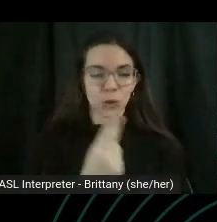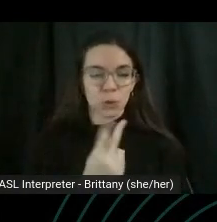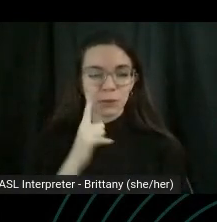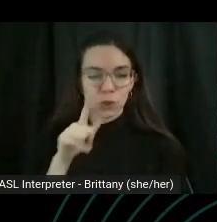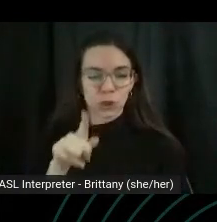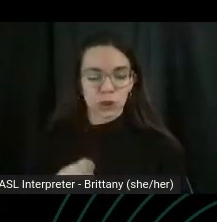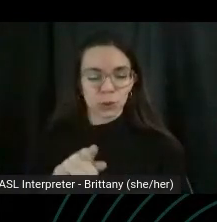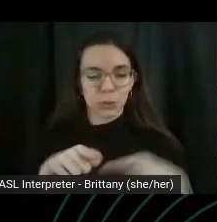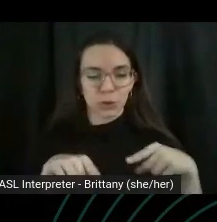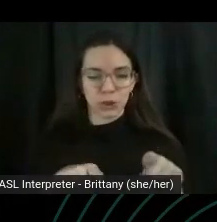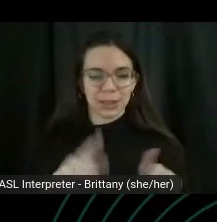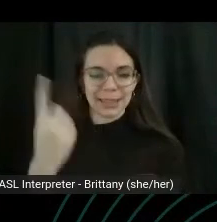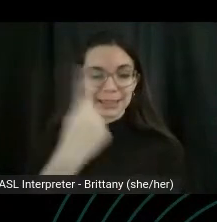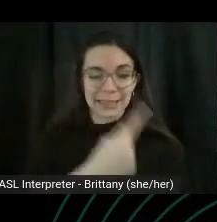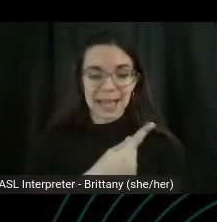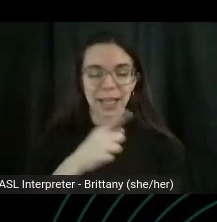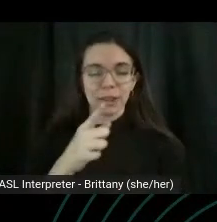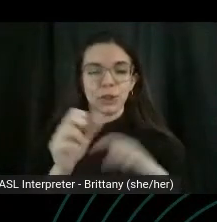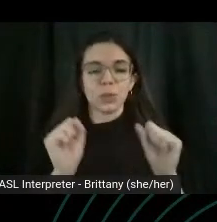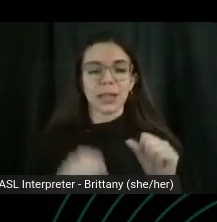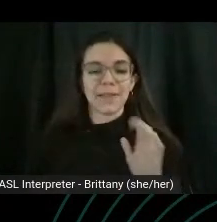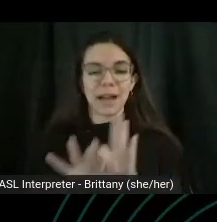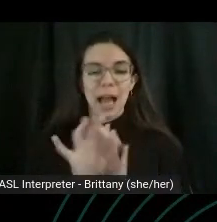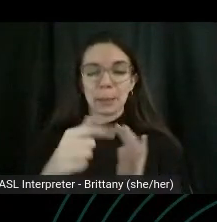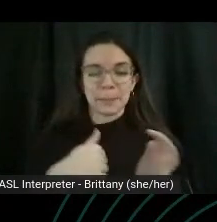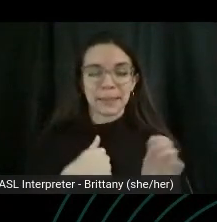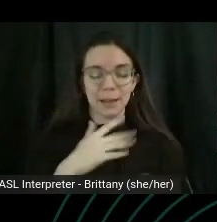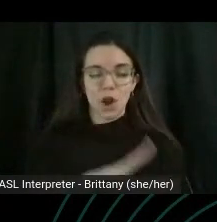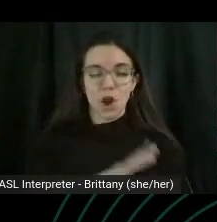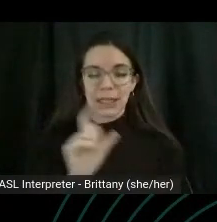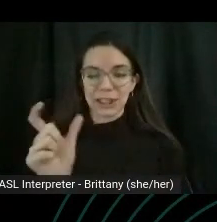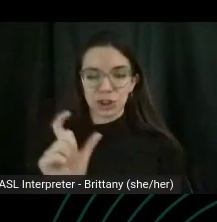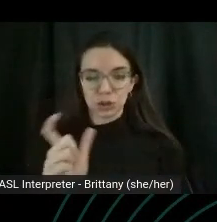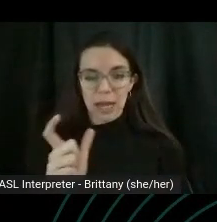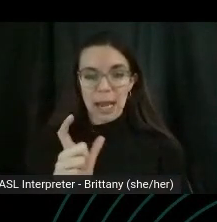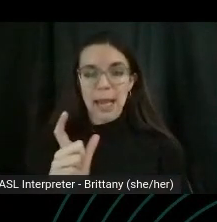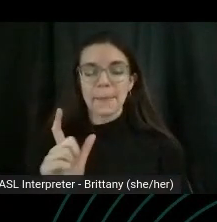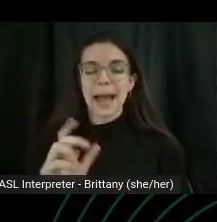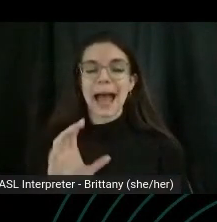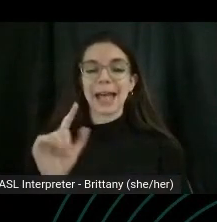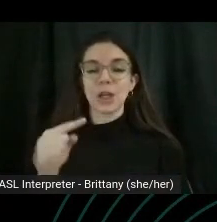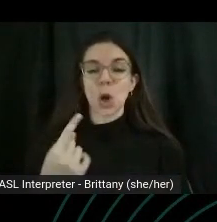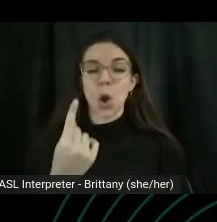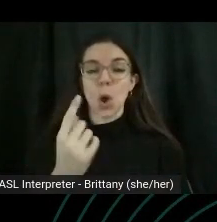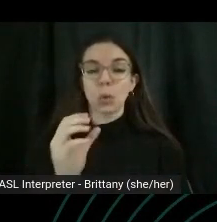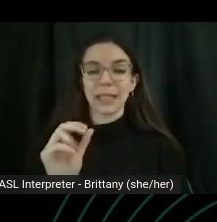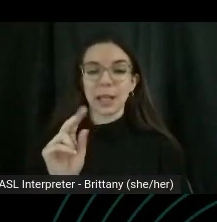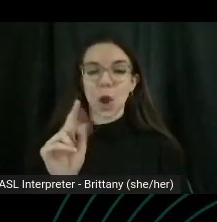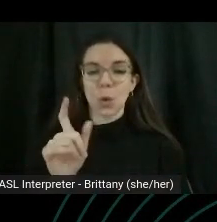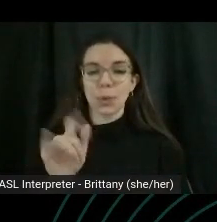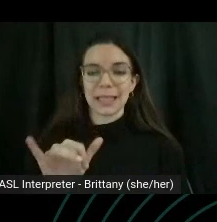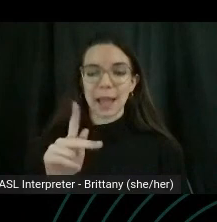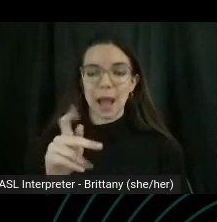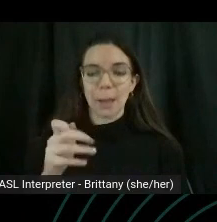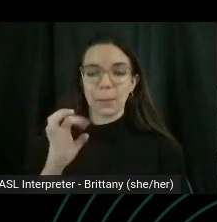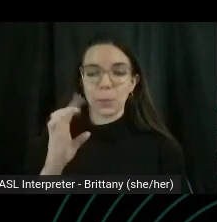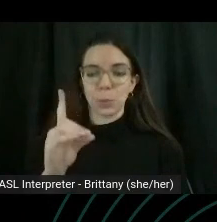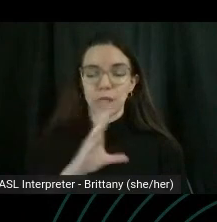You can find me on Instagram at only upward as well as at underscore,